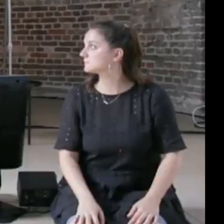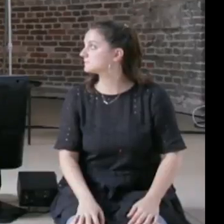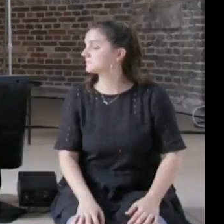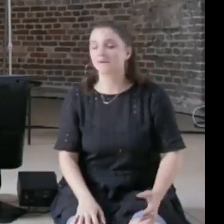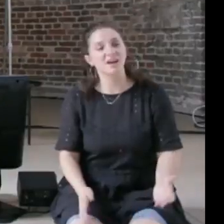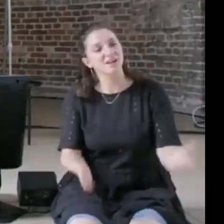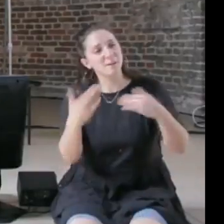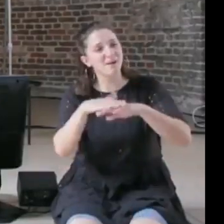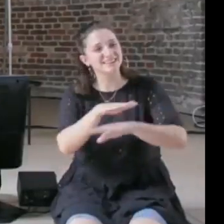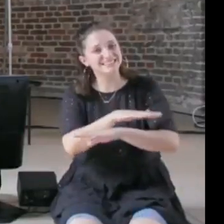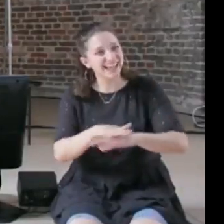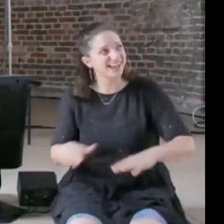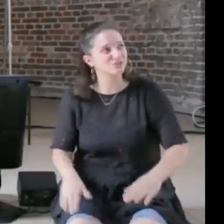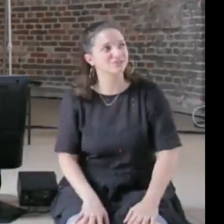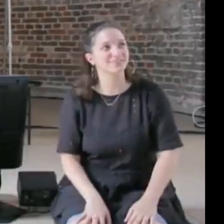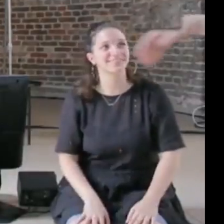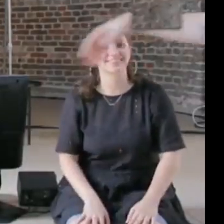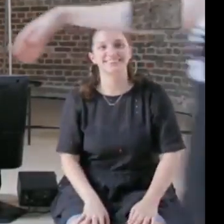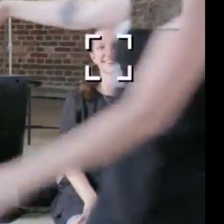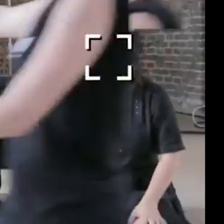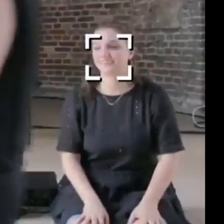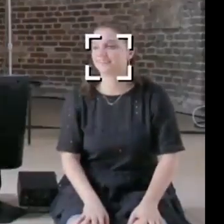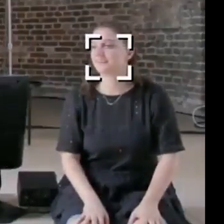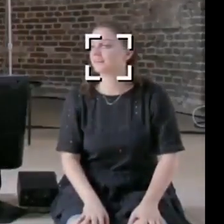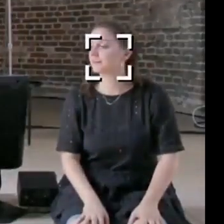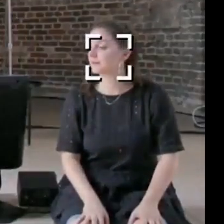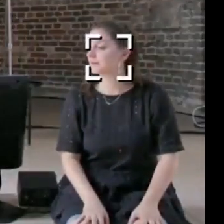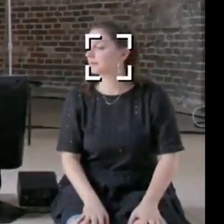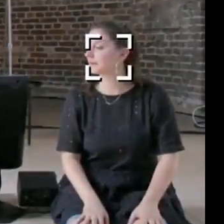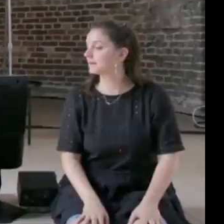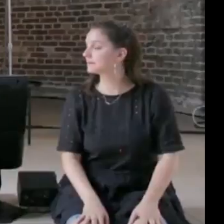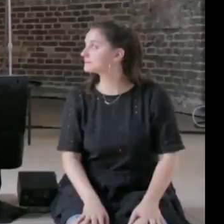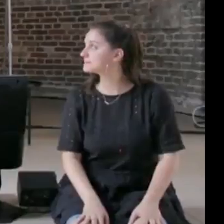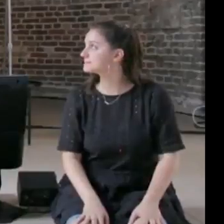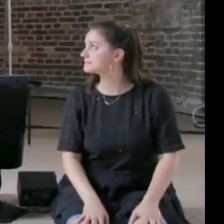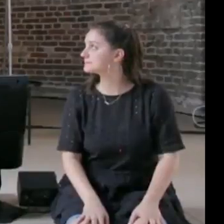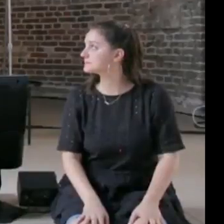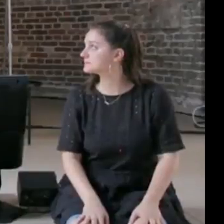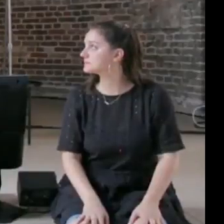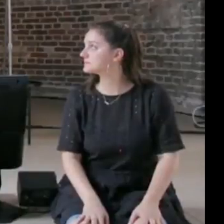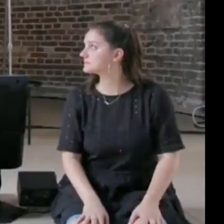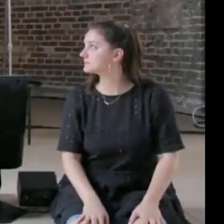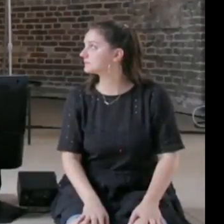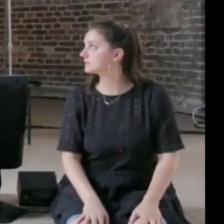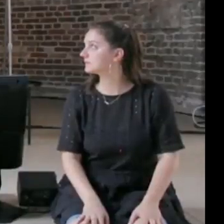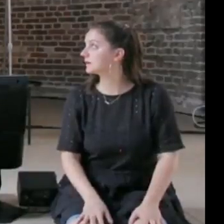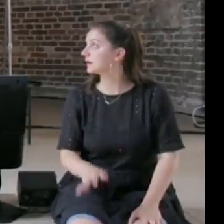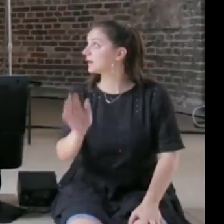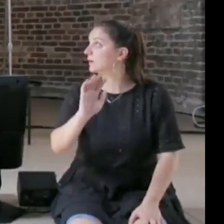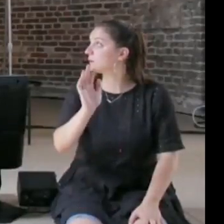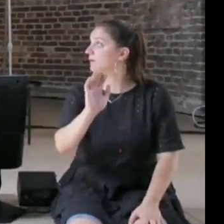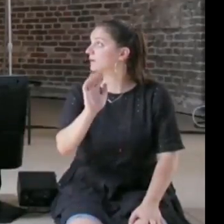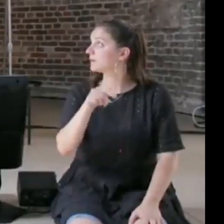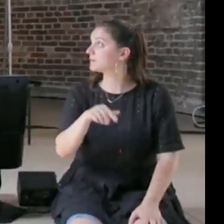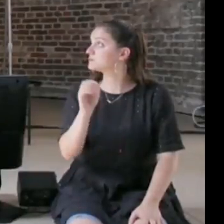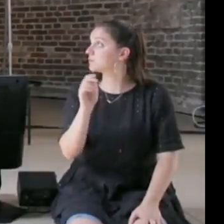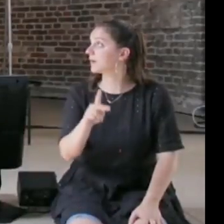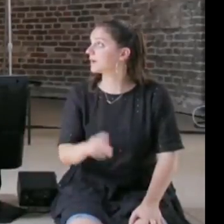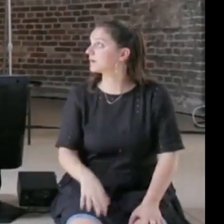[Woman] Okay is that better? I'll invite you on stage, no mic. Just come up here. Hello is that okay? Yeah.